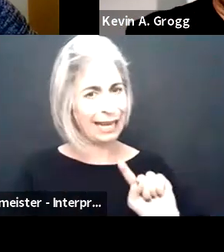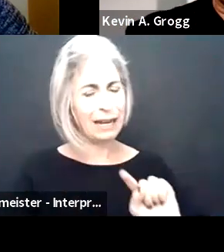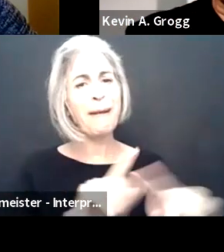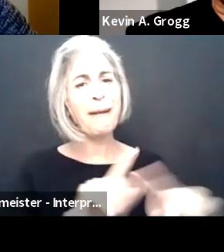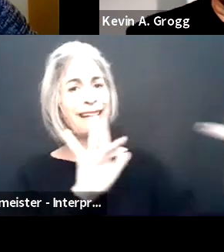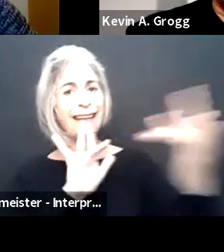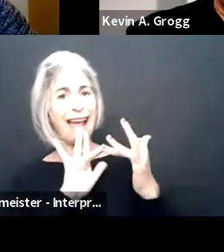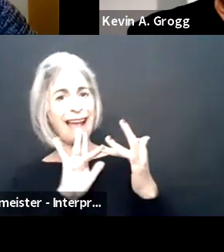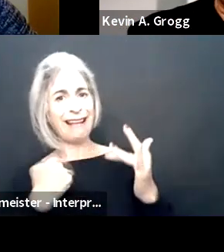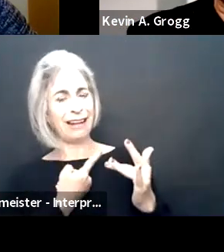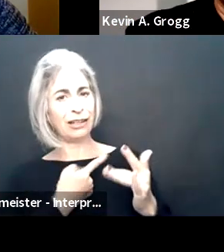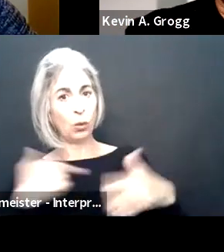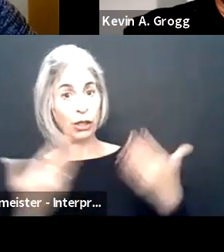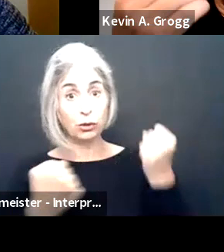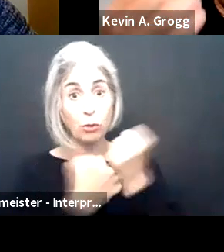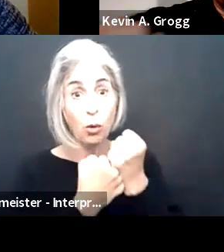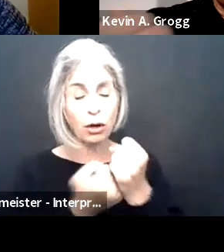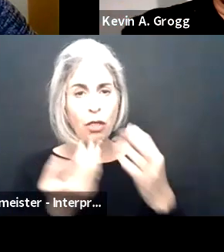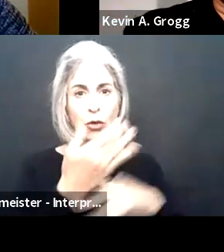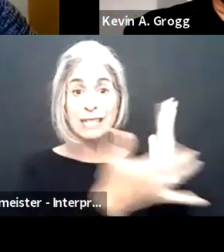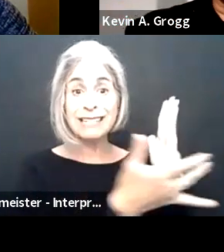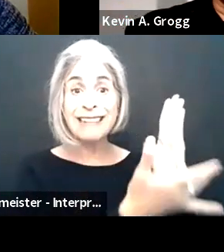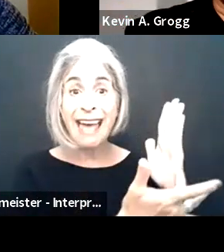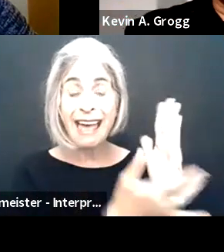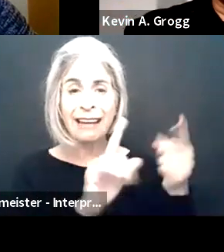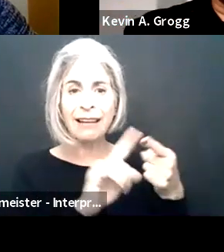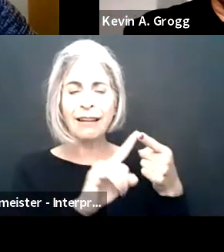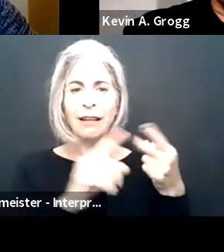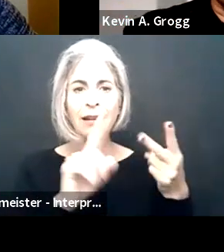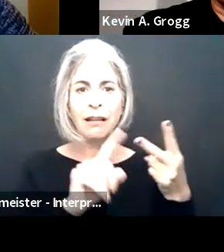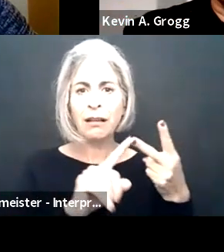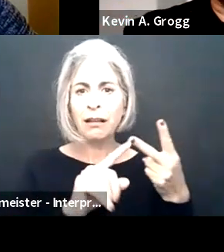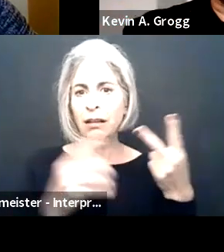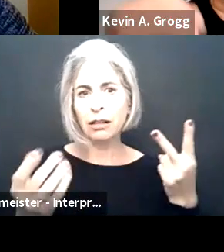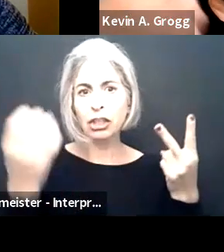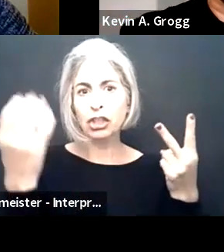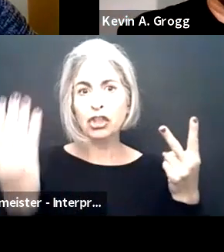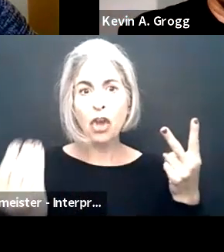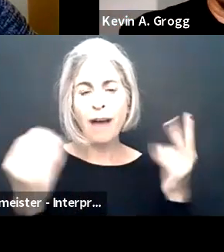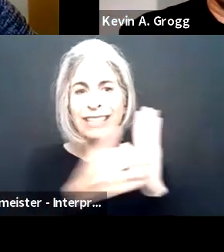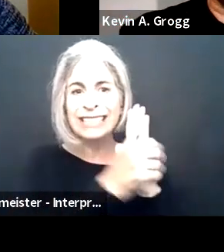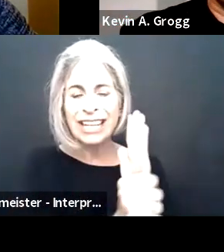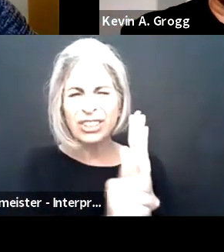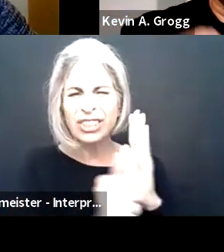for privacy reasons of course we couldn't reach out to you proactively. But reach out to us, we are there.